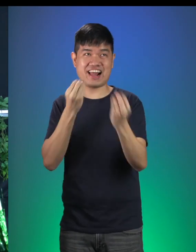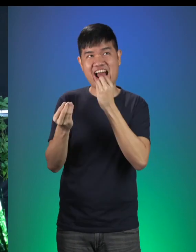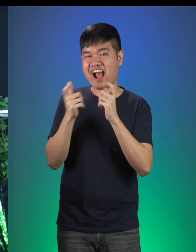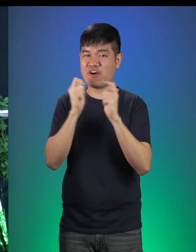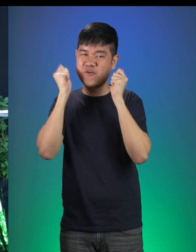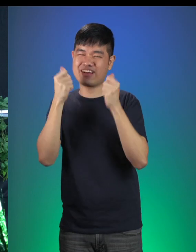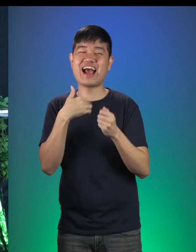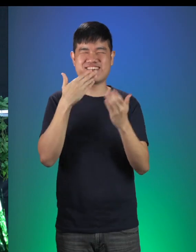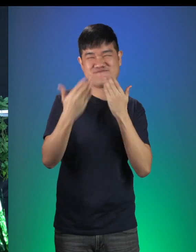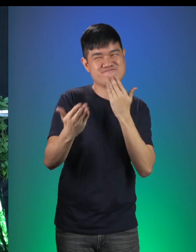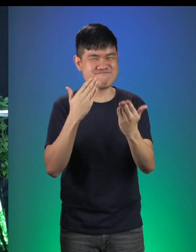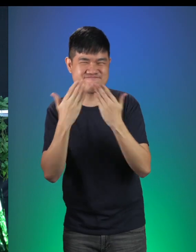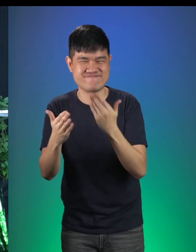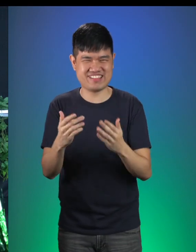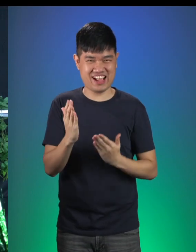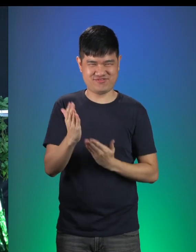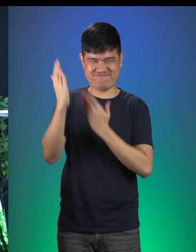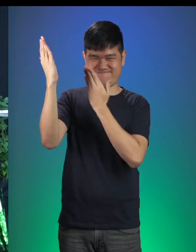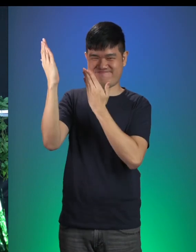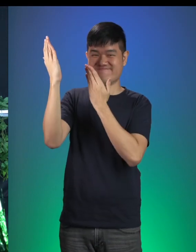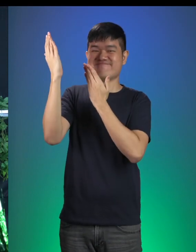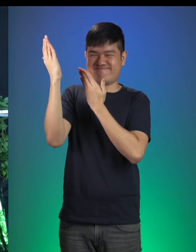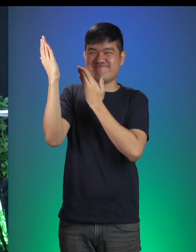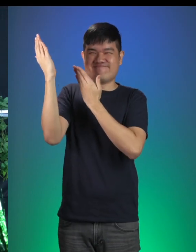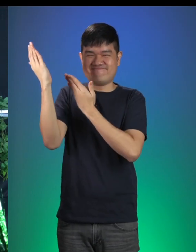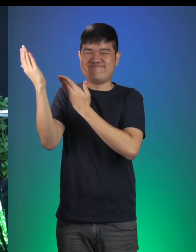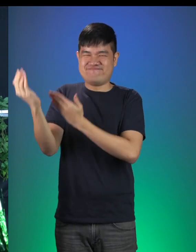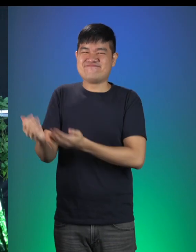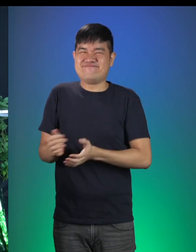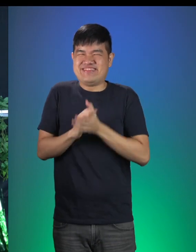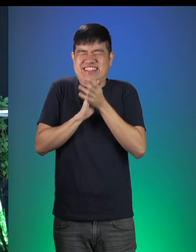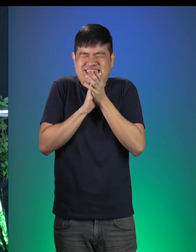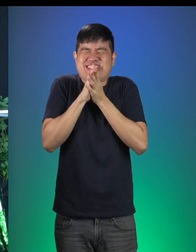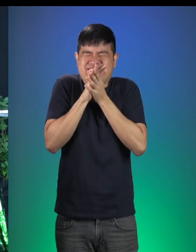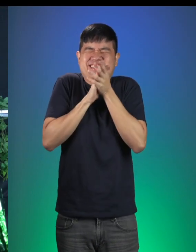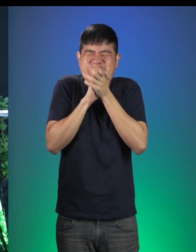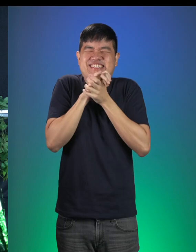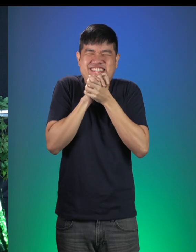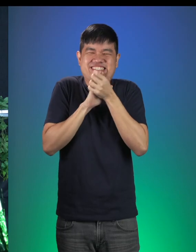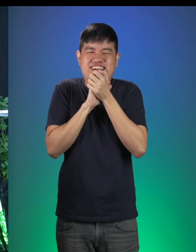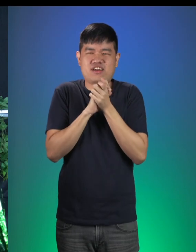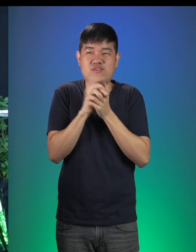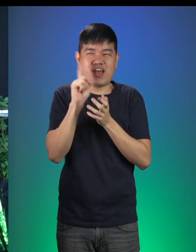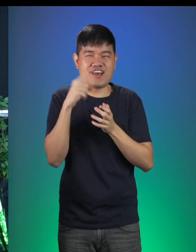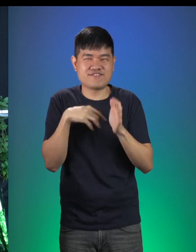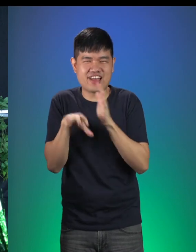And I will thank you very much little children for that suggestion. [evil chuckle] So where can I find Little Red now?